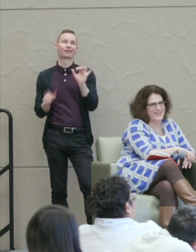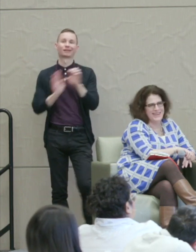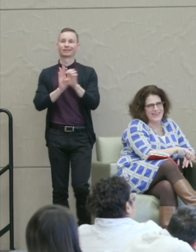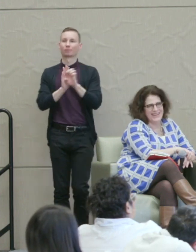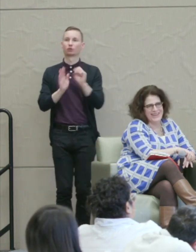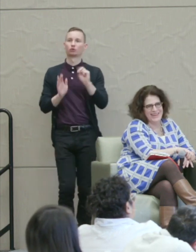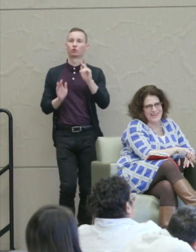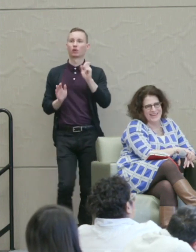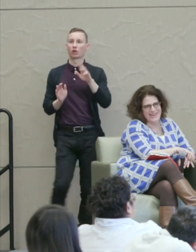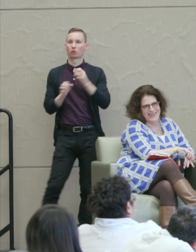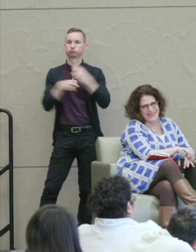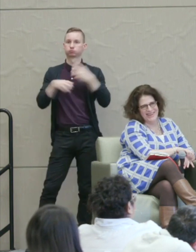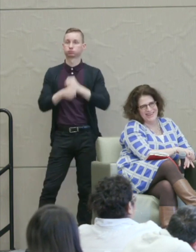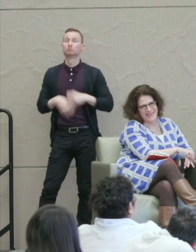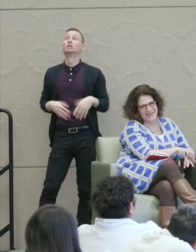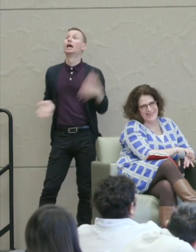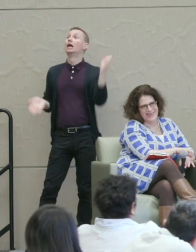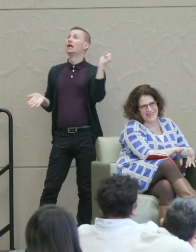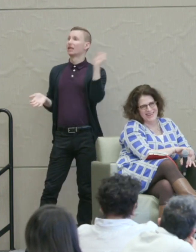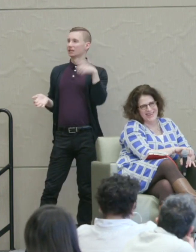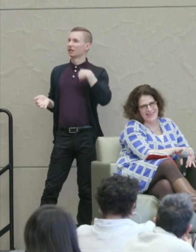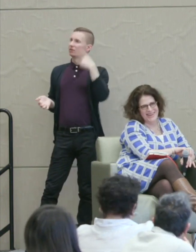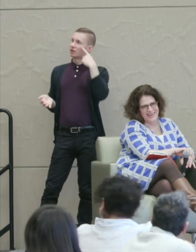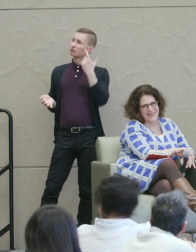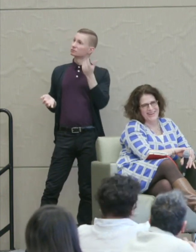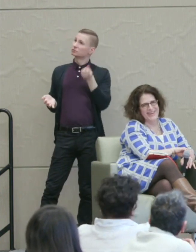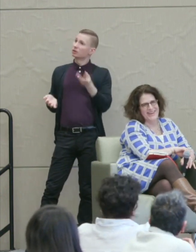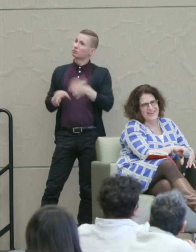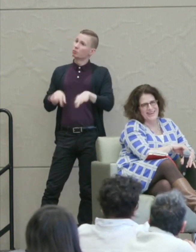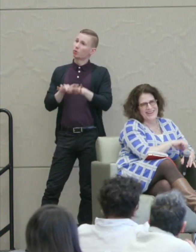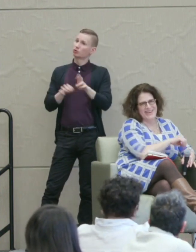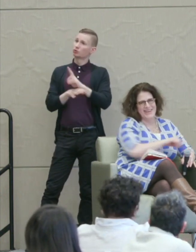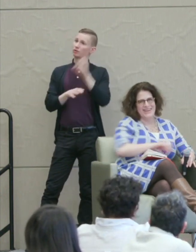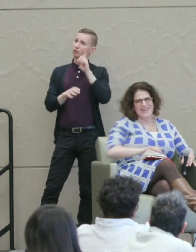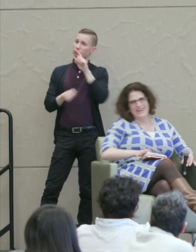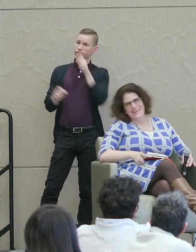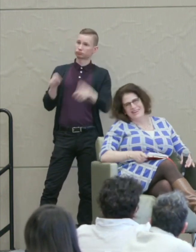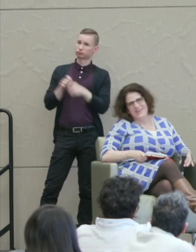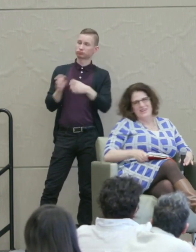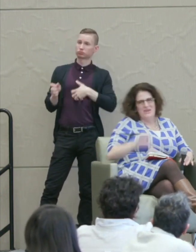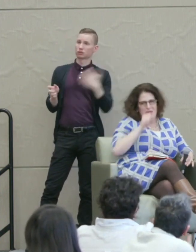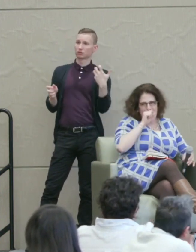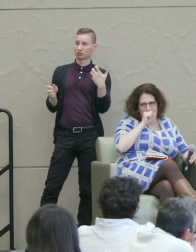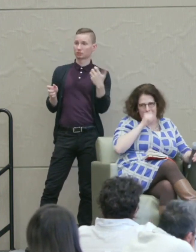I think there are some instrumental uses that retributive anger does have.